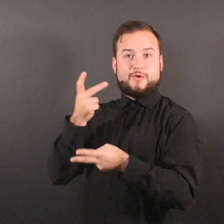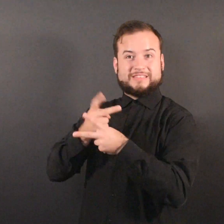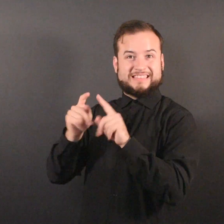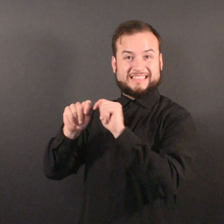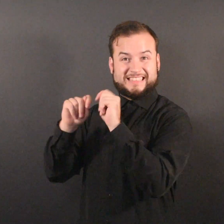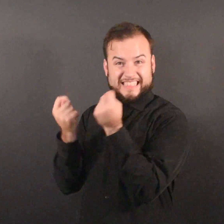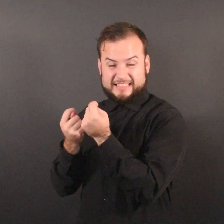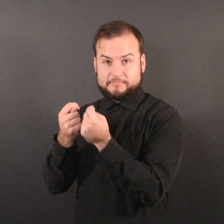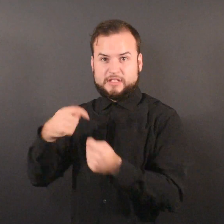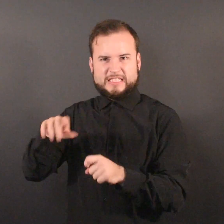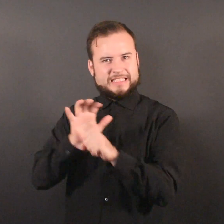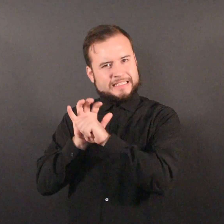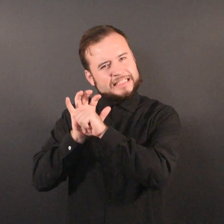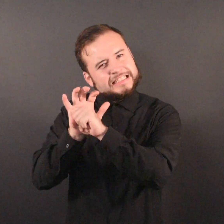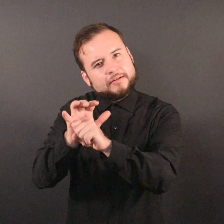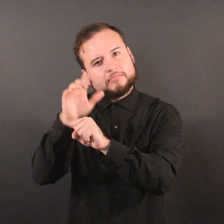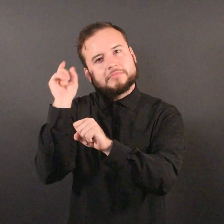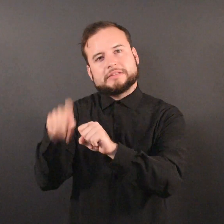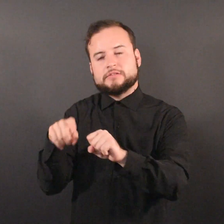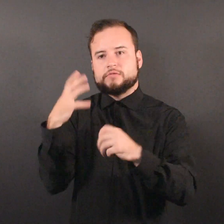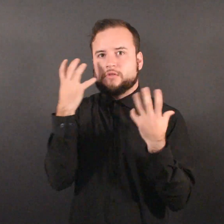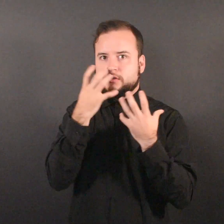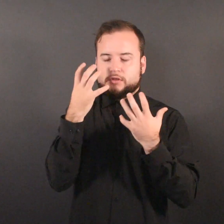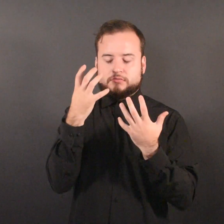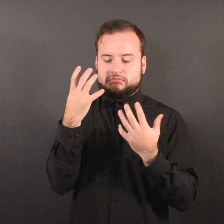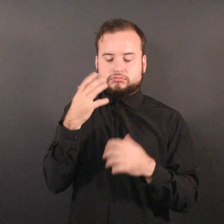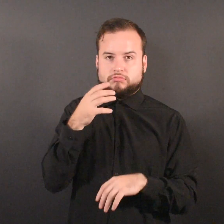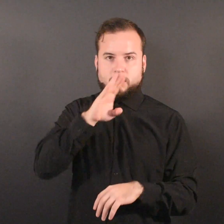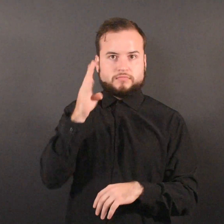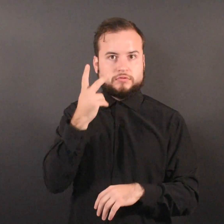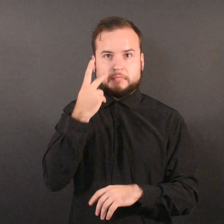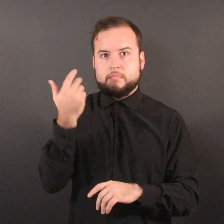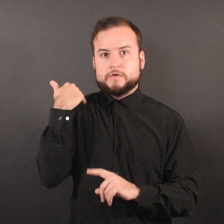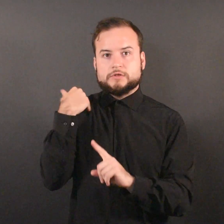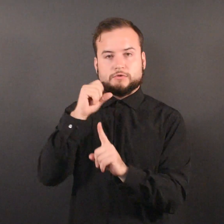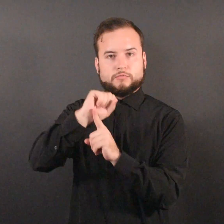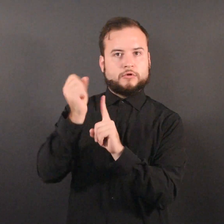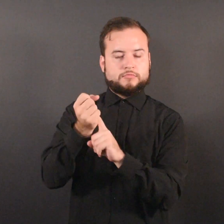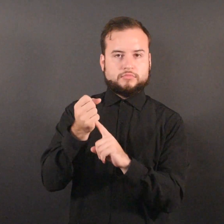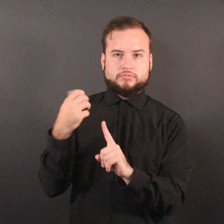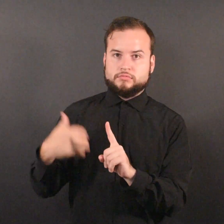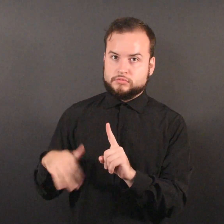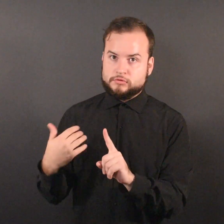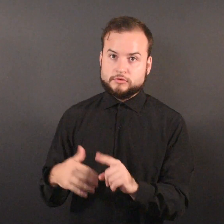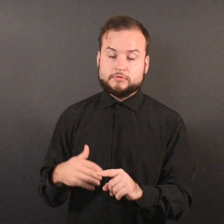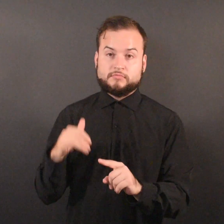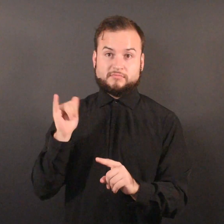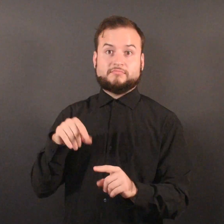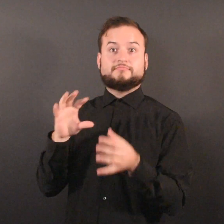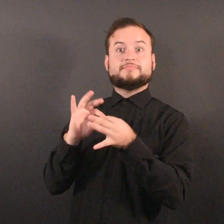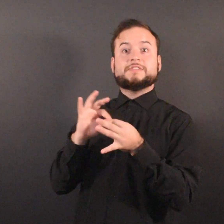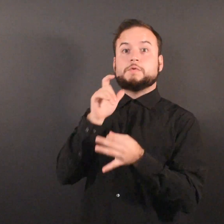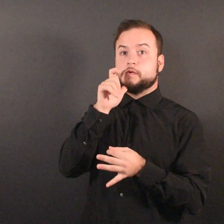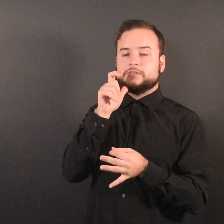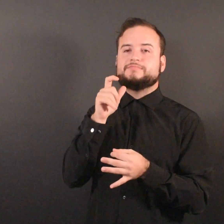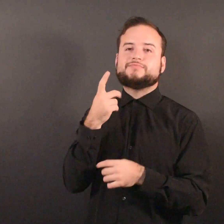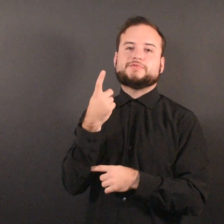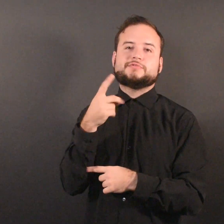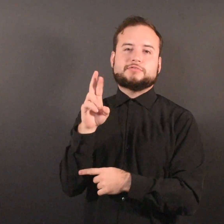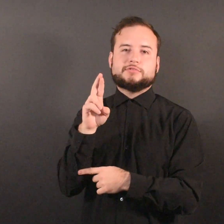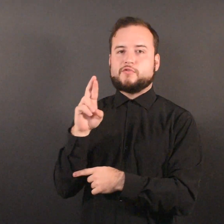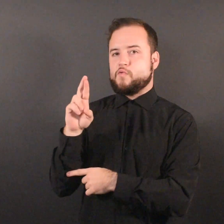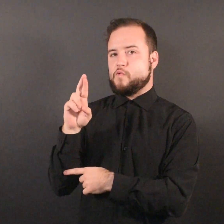family and health care team into extraordinary circumstances,” said Dr. Rahul Koranne,